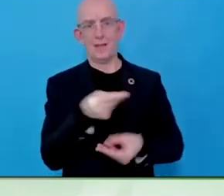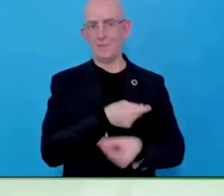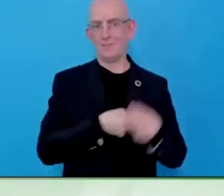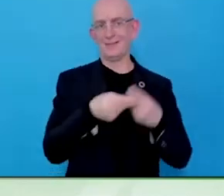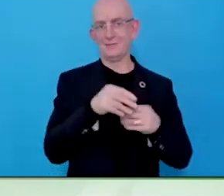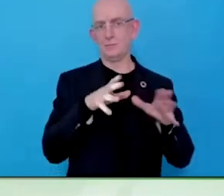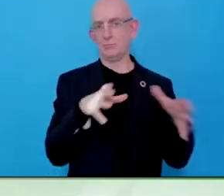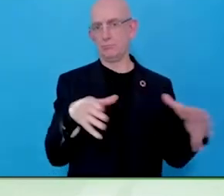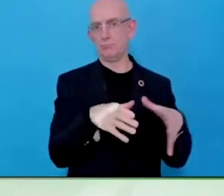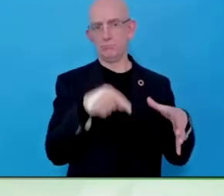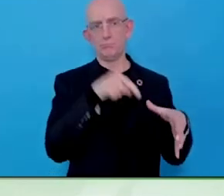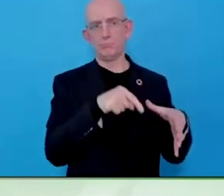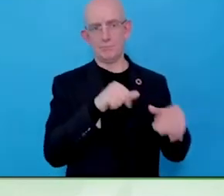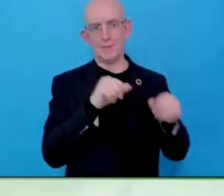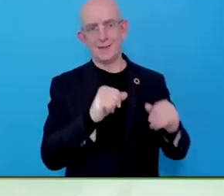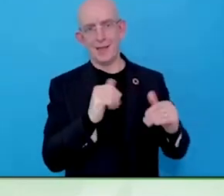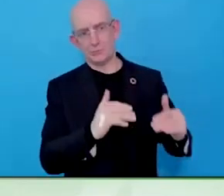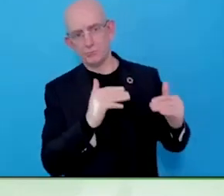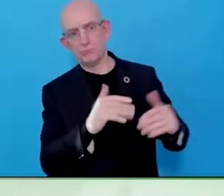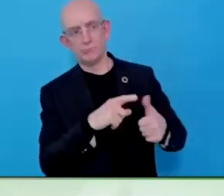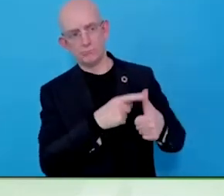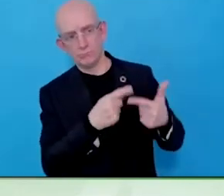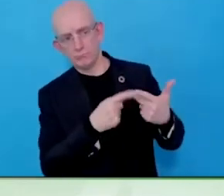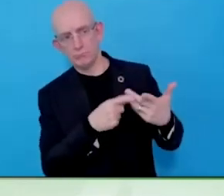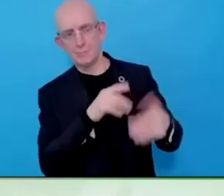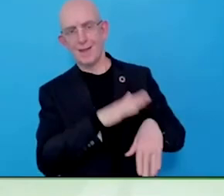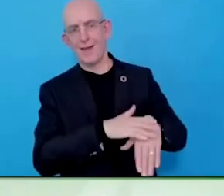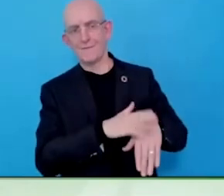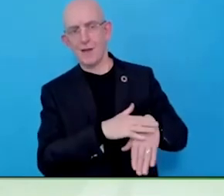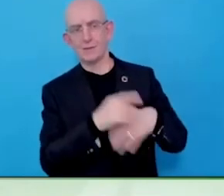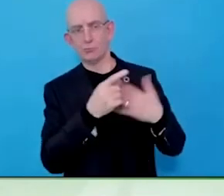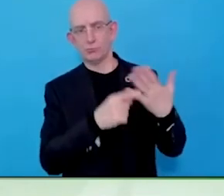If there was anything positive out of the pandemic, we did see,